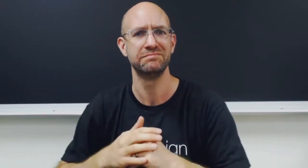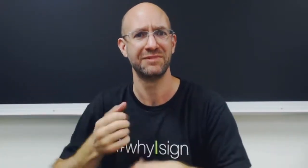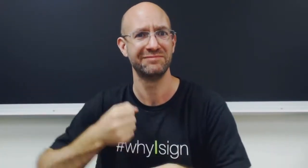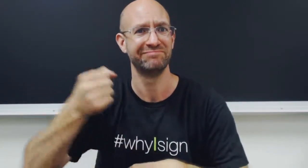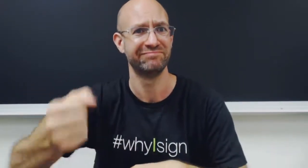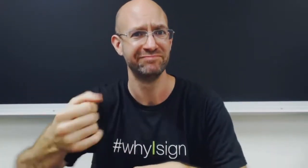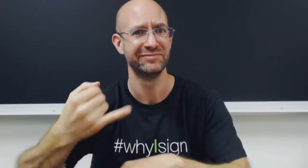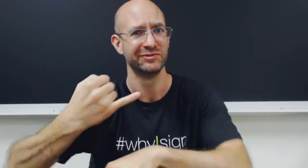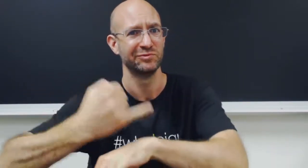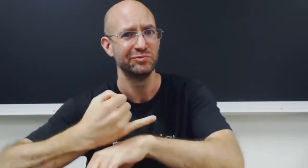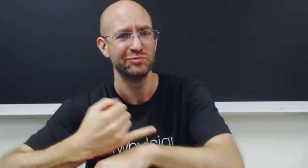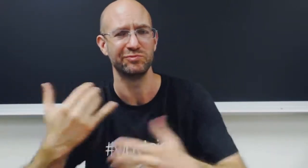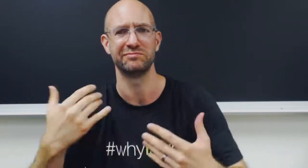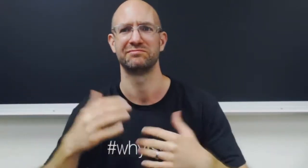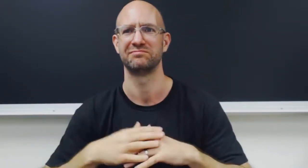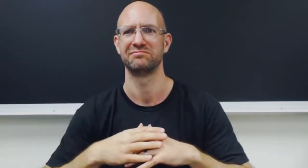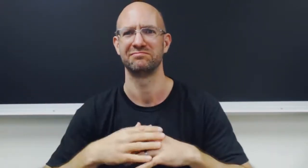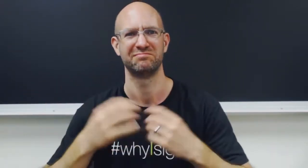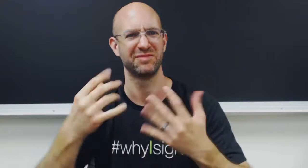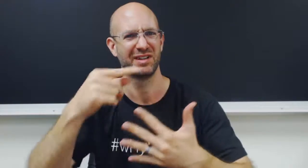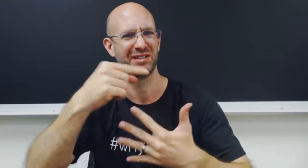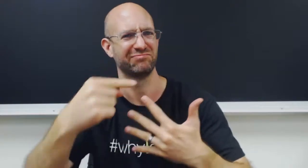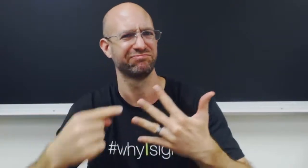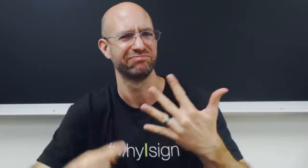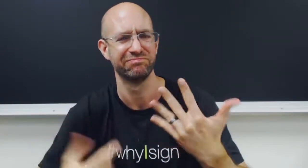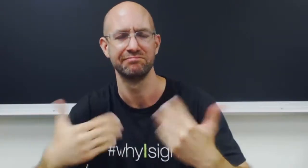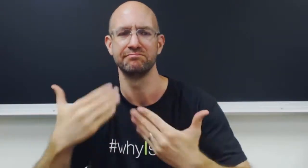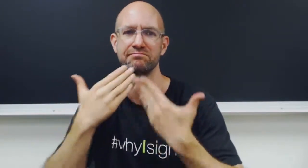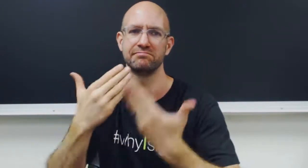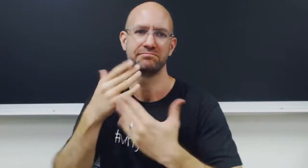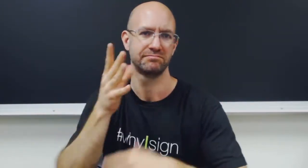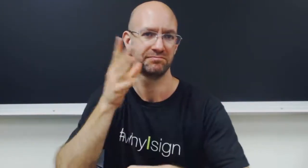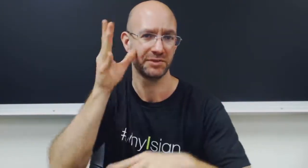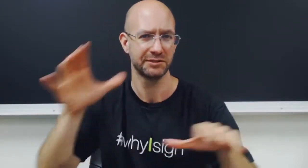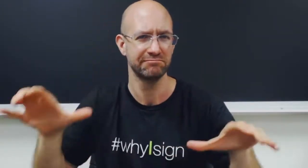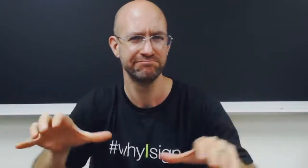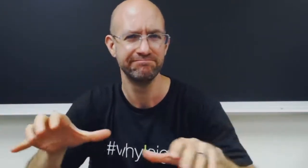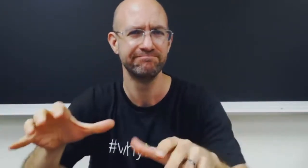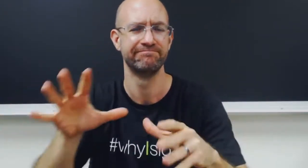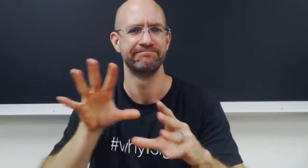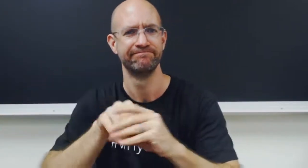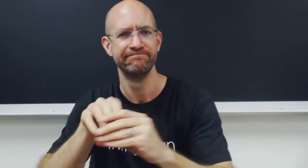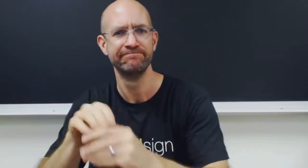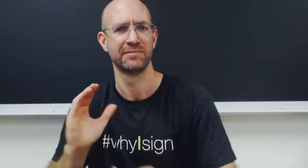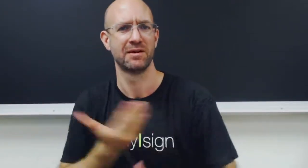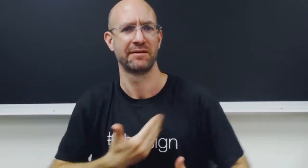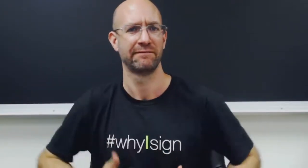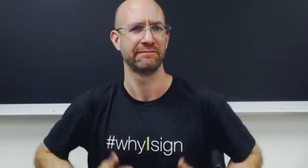And placing us in Deaf schools, among many other things. So we are very thankful that our parents are actively involved in our lives.